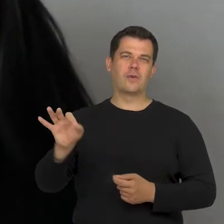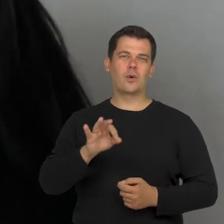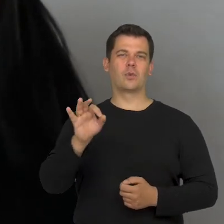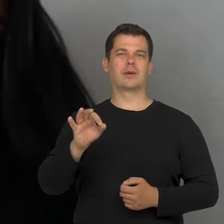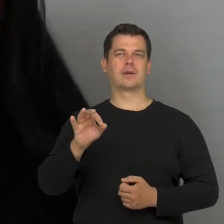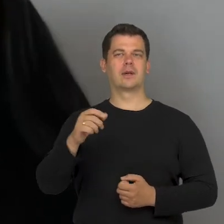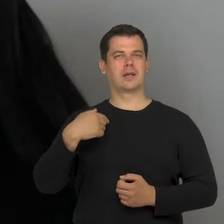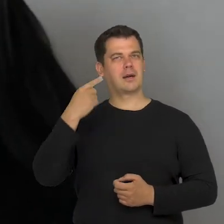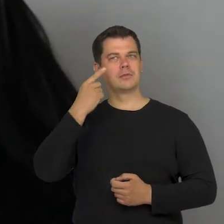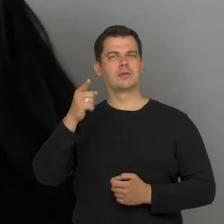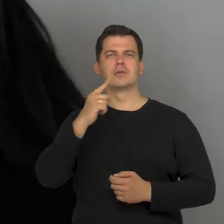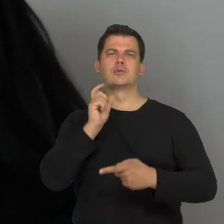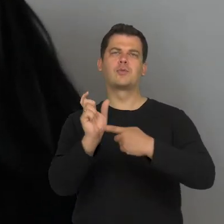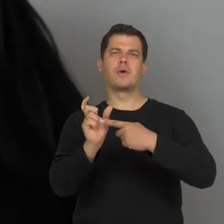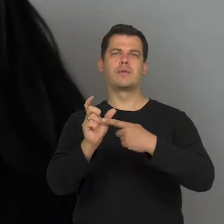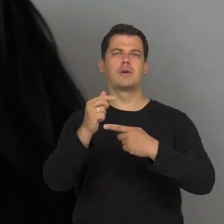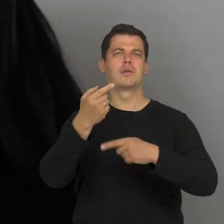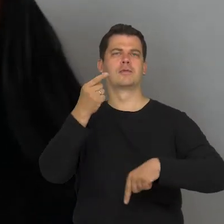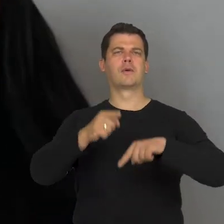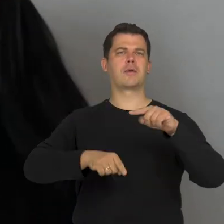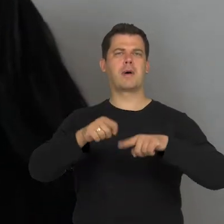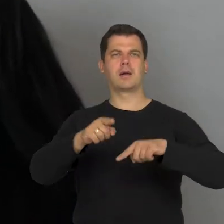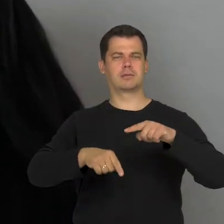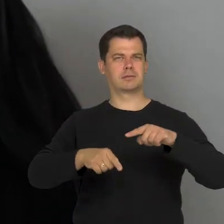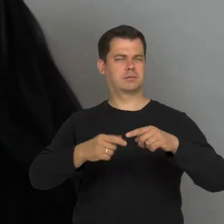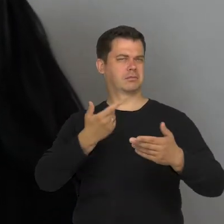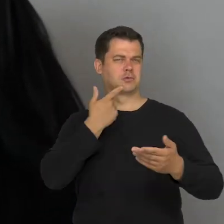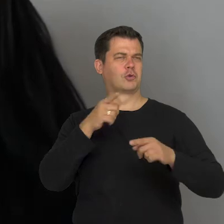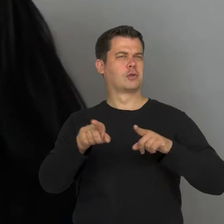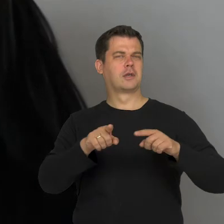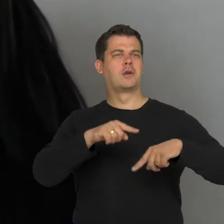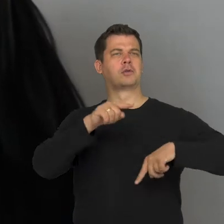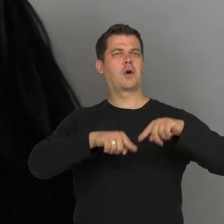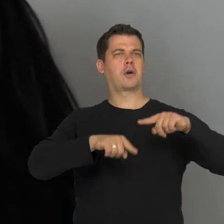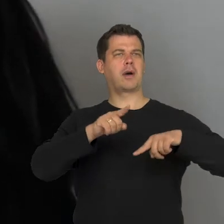I am thinking about that term. Normalcy, norm, normal, abnormal.